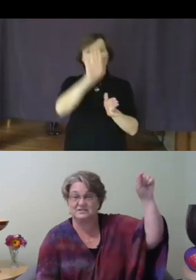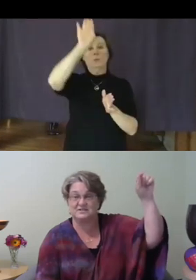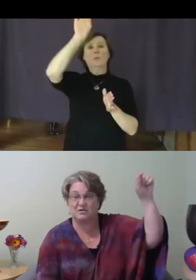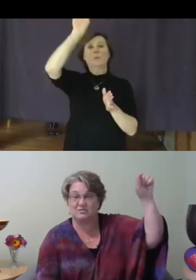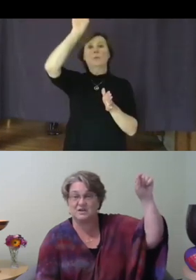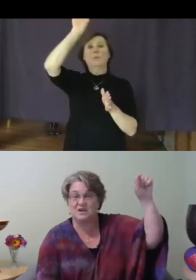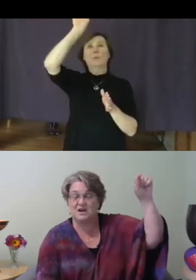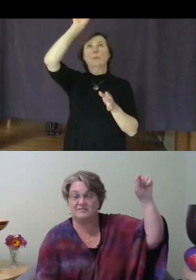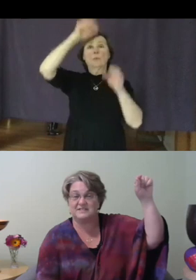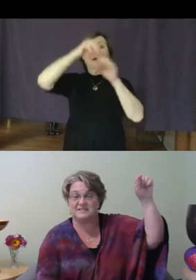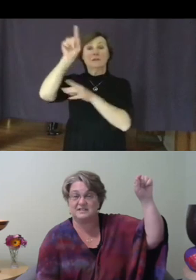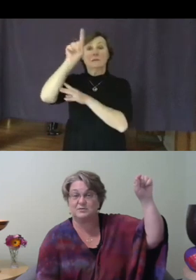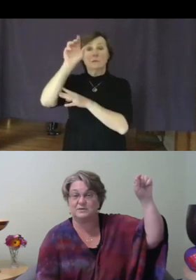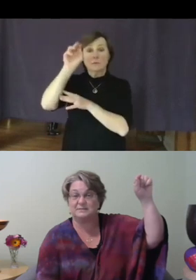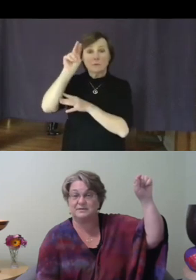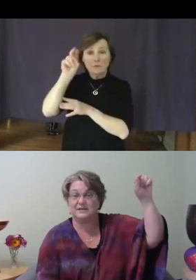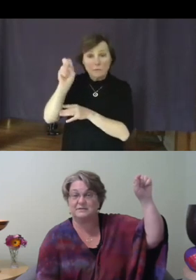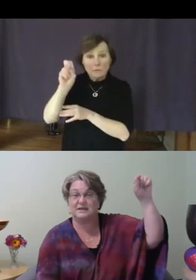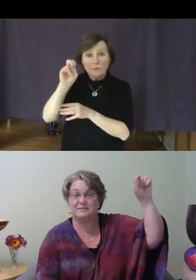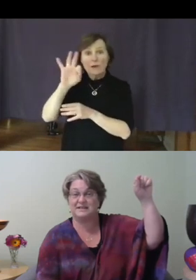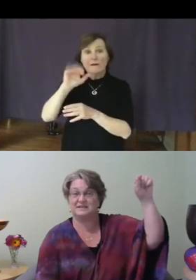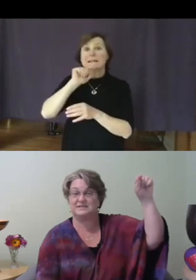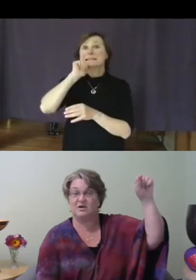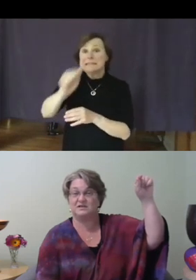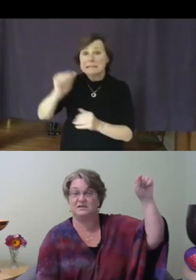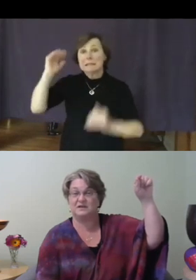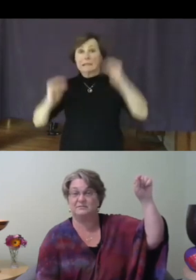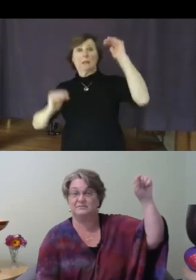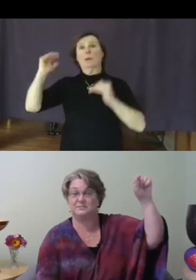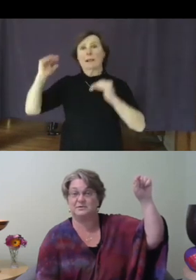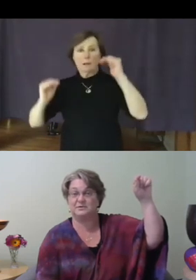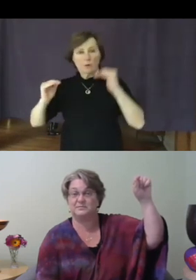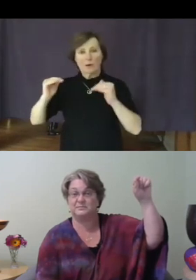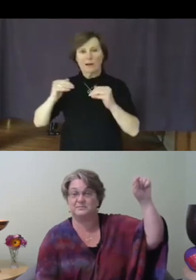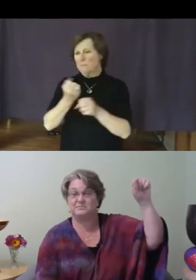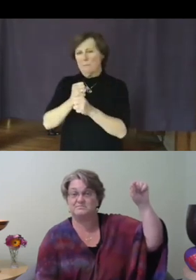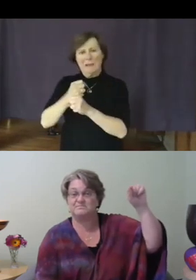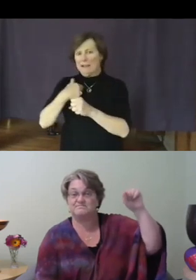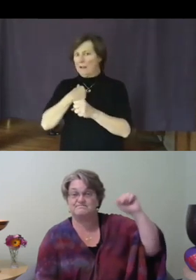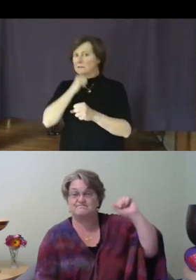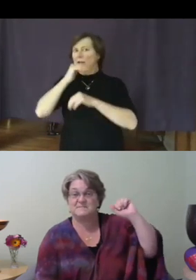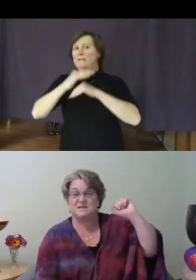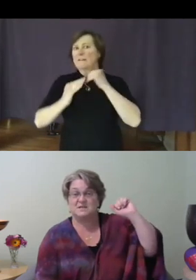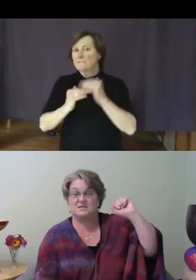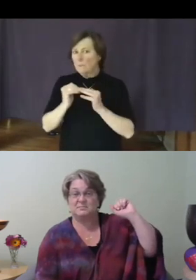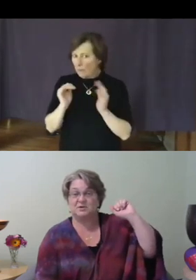zone of disequilibrium and making us all uncomfortable. The protests in